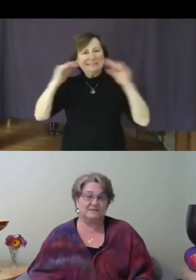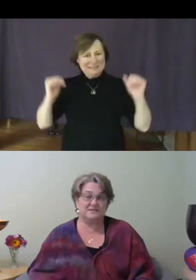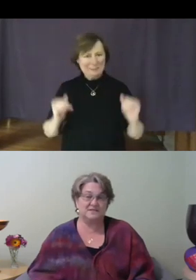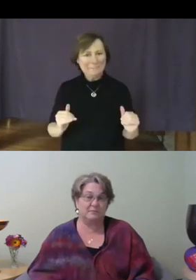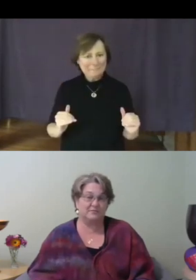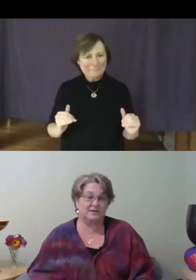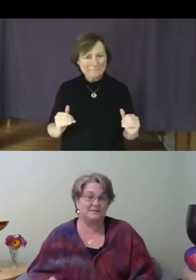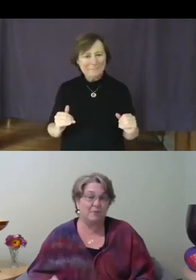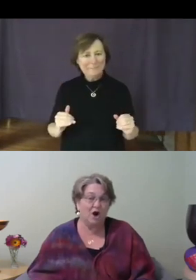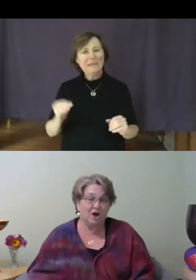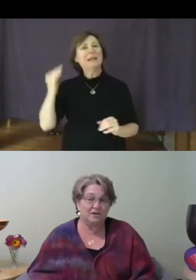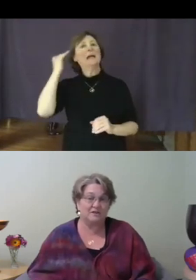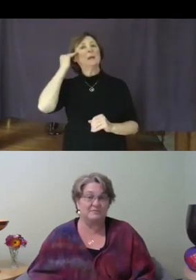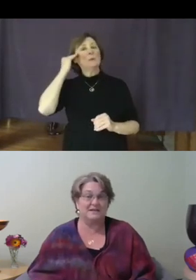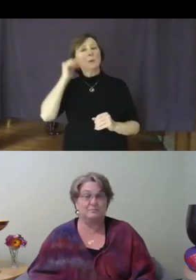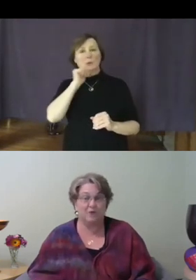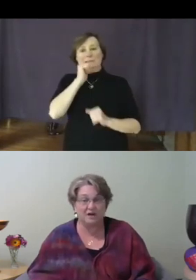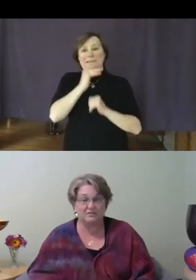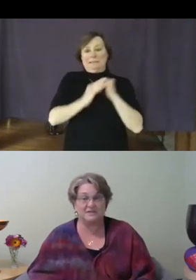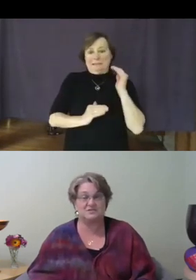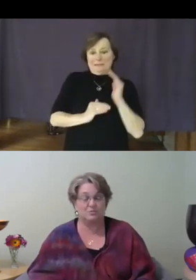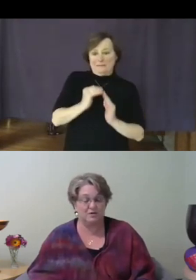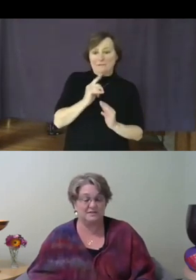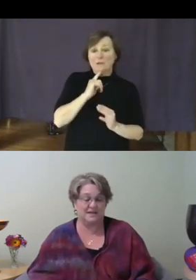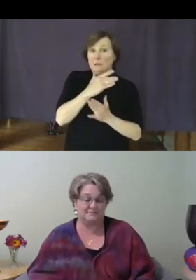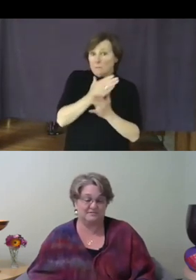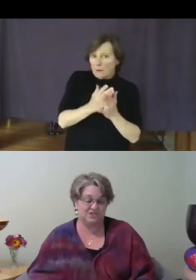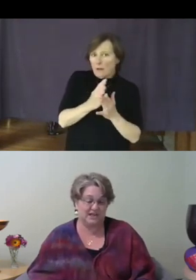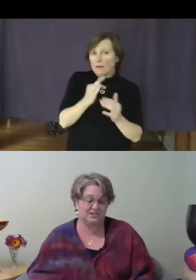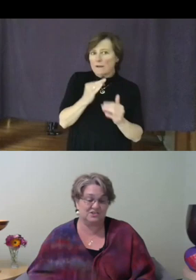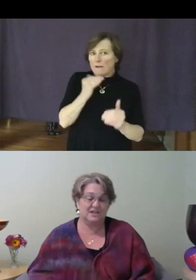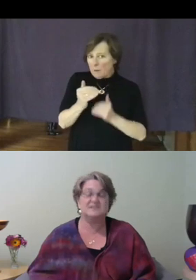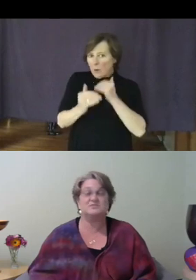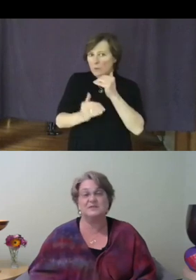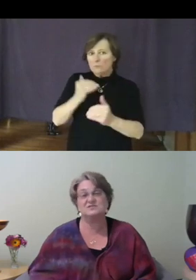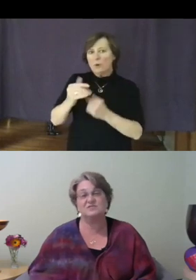discomfort is a part of making progress toward adaptive change is one strategy